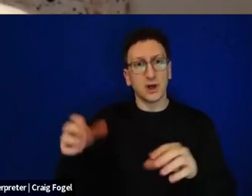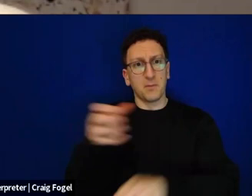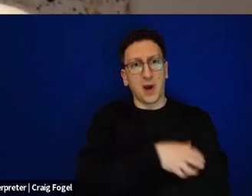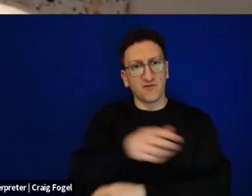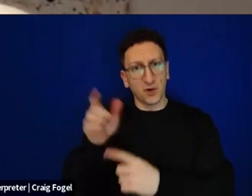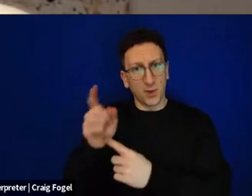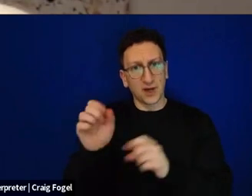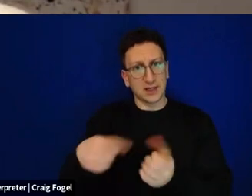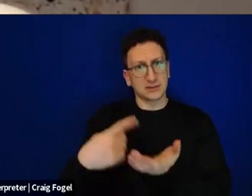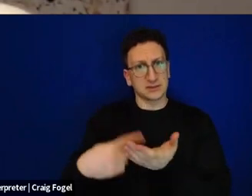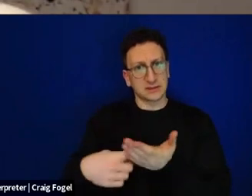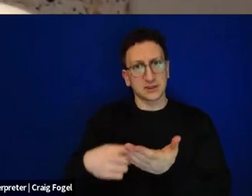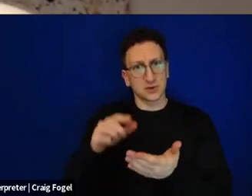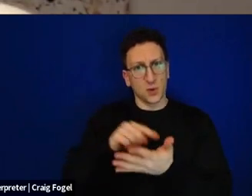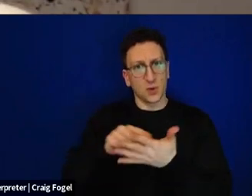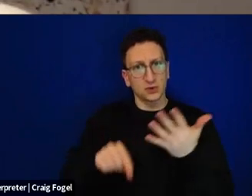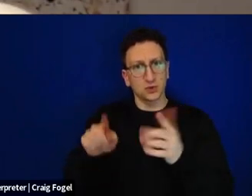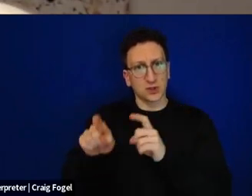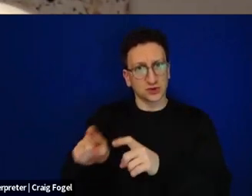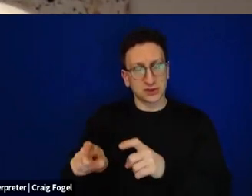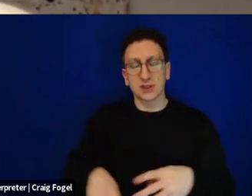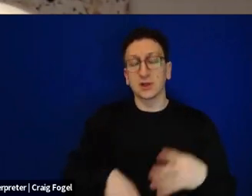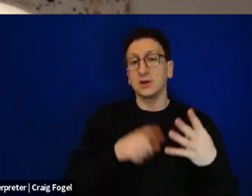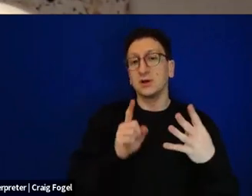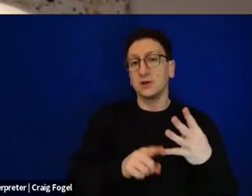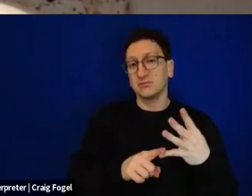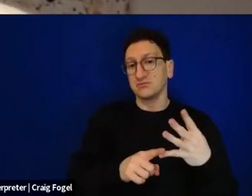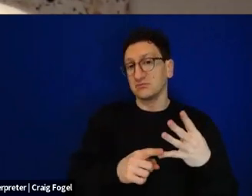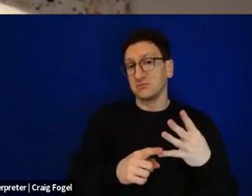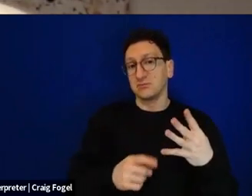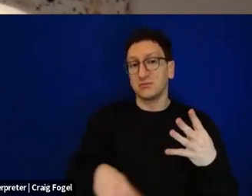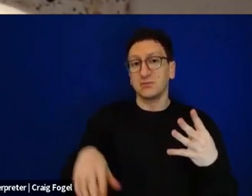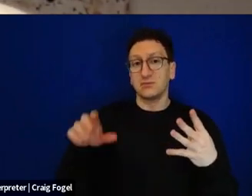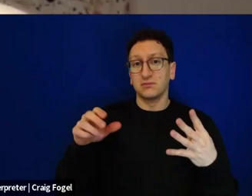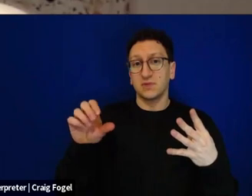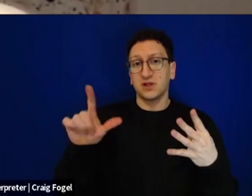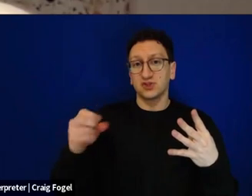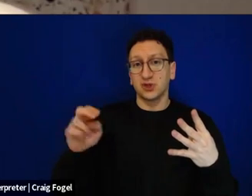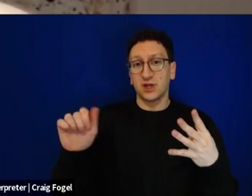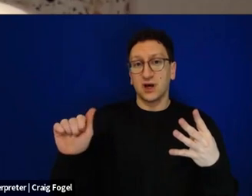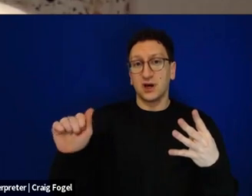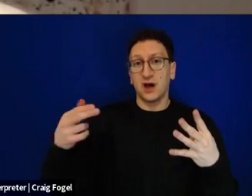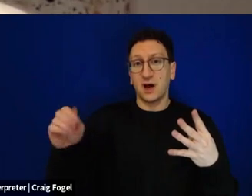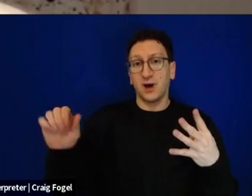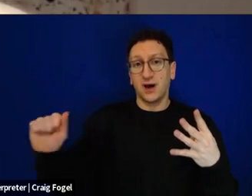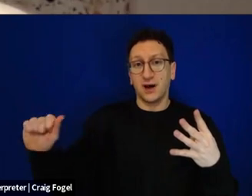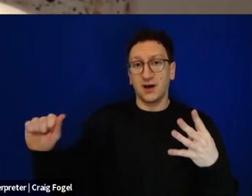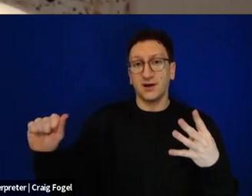these same questions as well. And finally, and maybe most importantly, l'shanah ha'baah b'Yerushalayim. The Haggadah ends with hope,